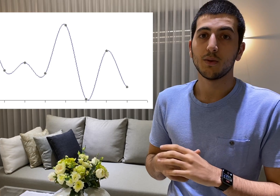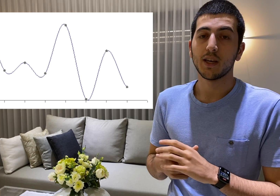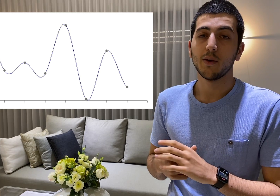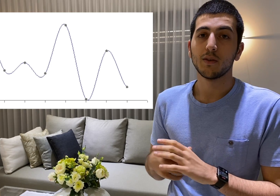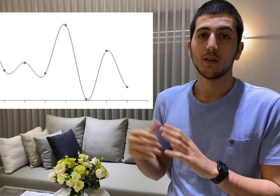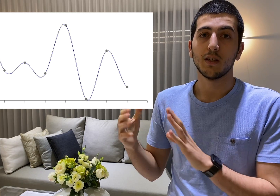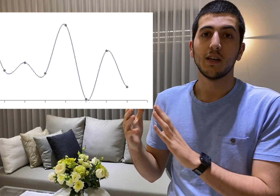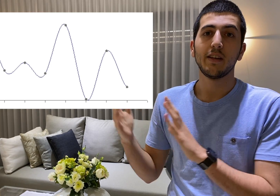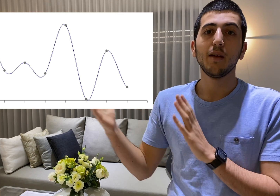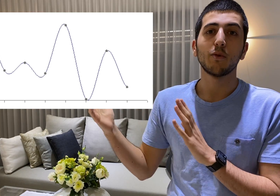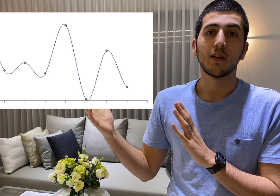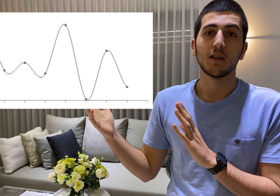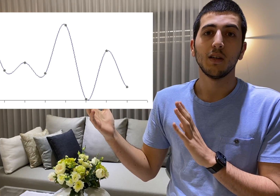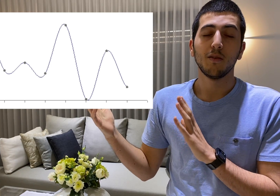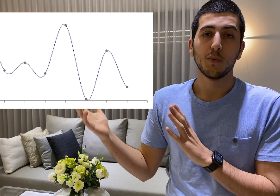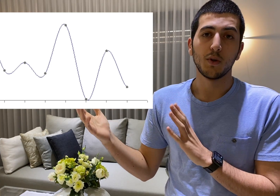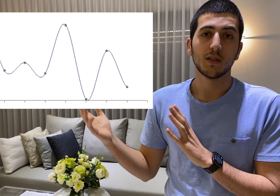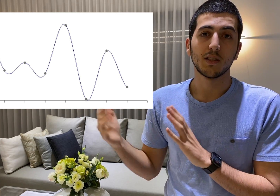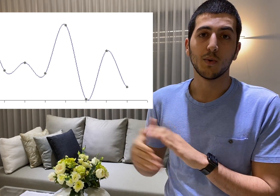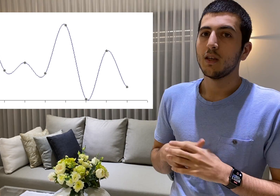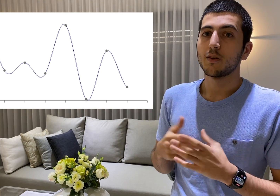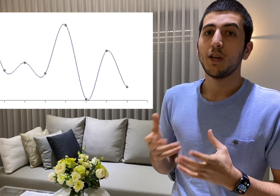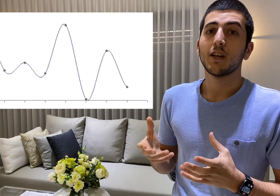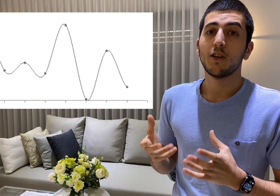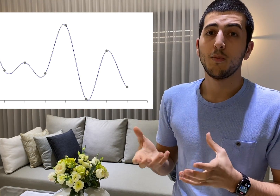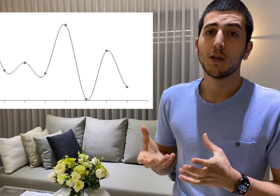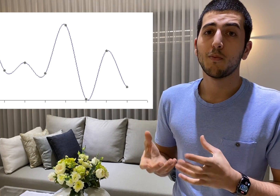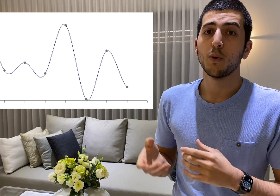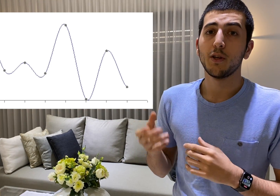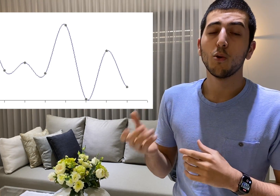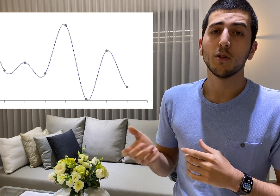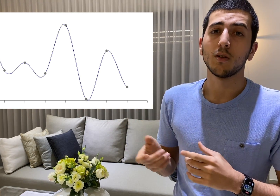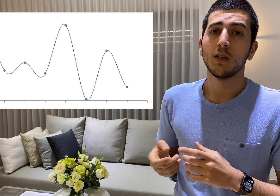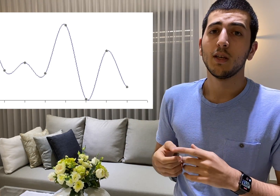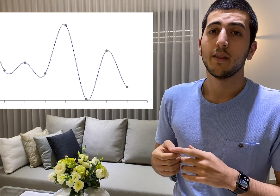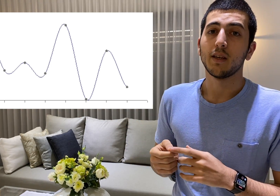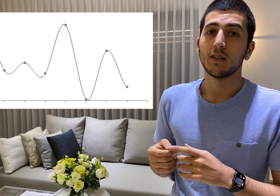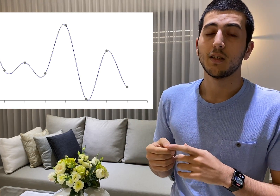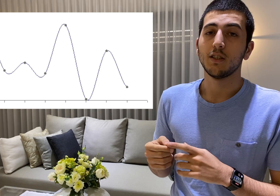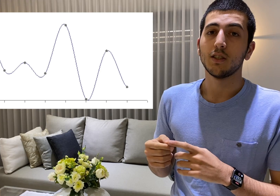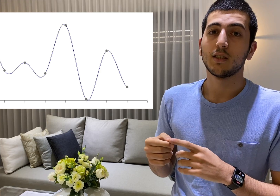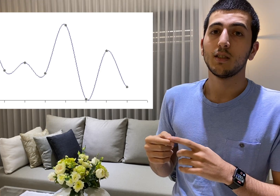account neighboring points as well and create a cubic polynomial that can just